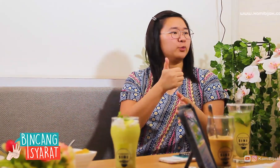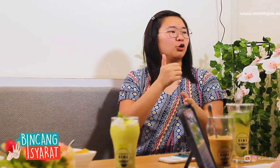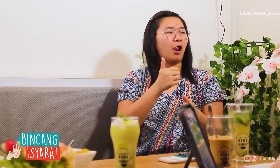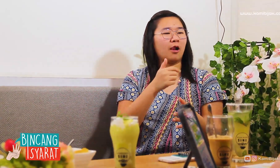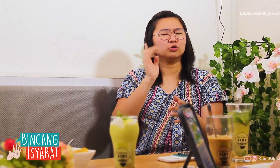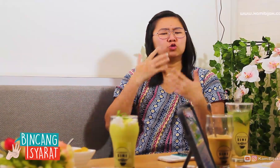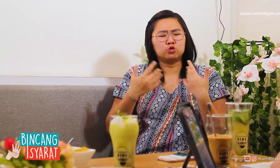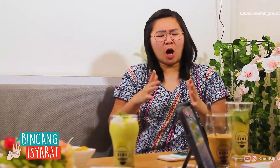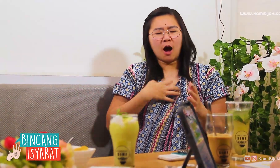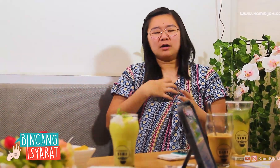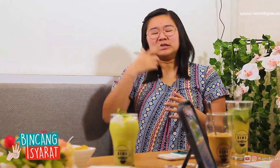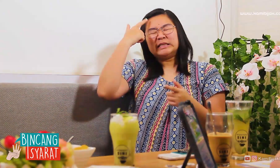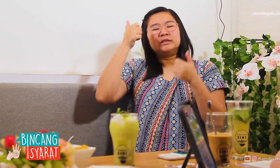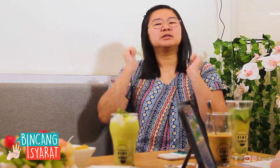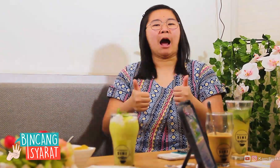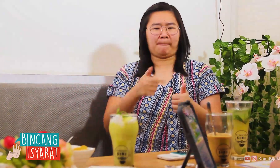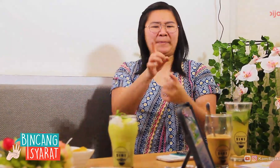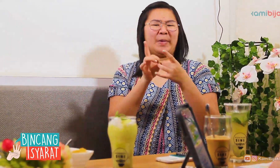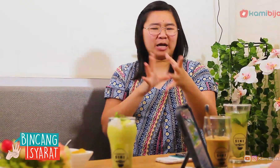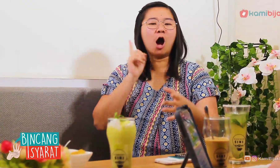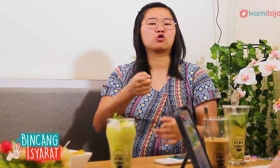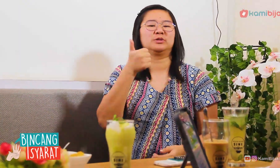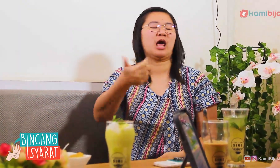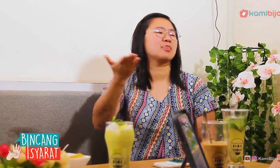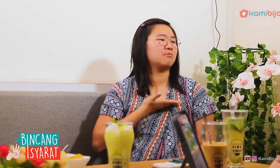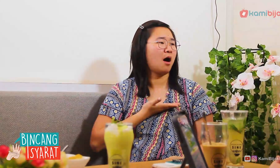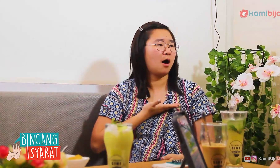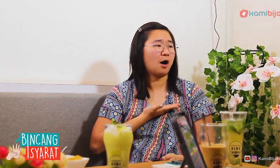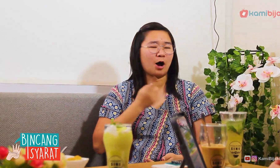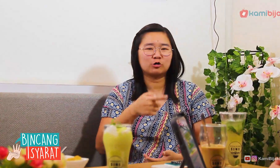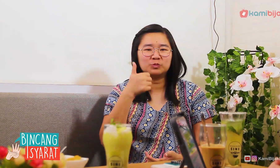Right, we are ready to open with that difference and must be able to accept.